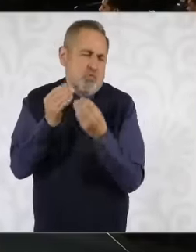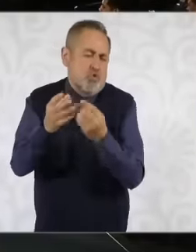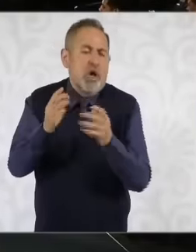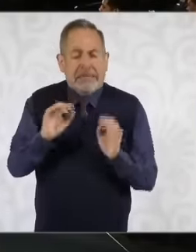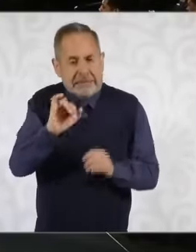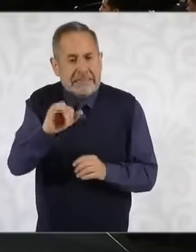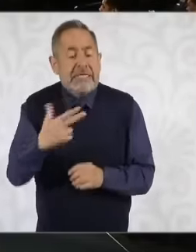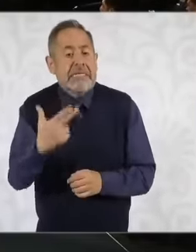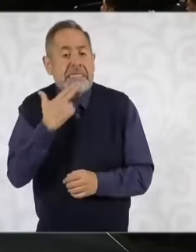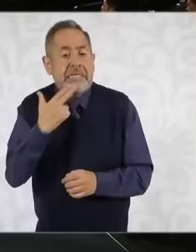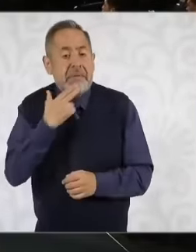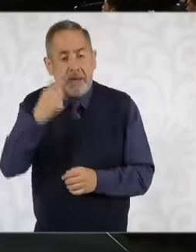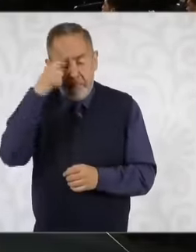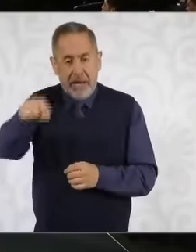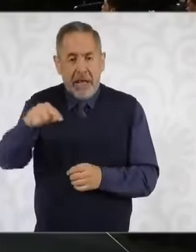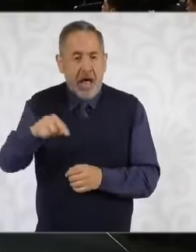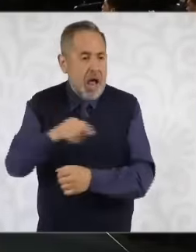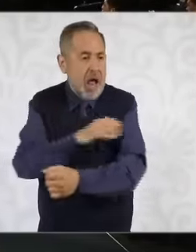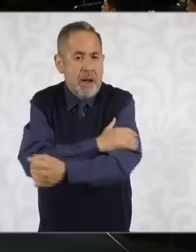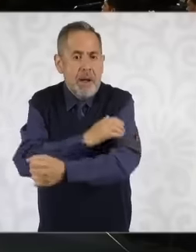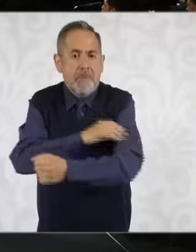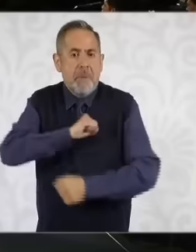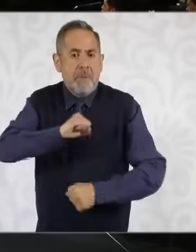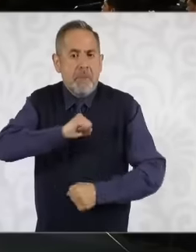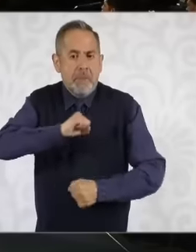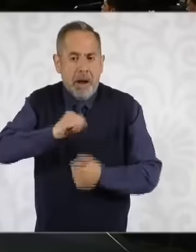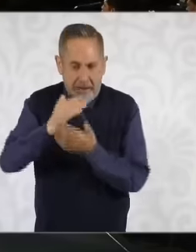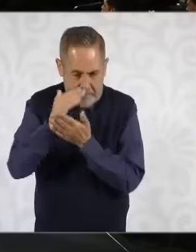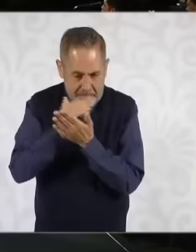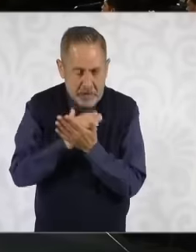to regulate what is the issue of aral pressure How to do it for that secretary Thank you